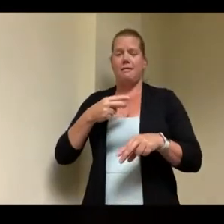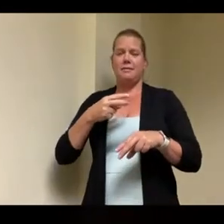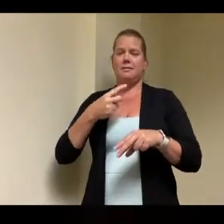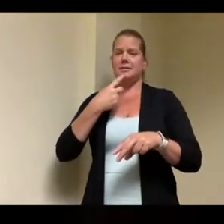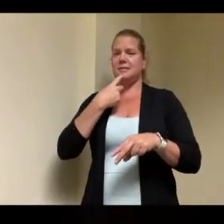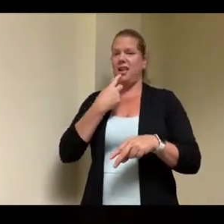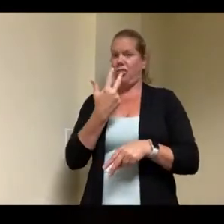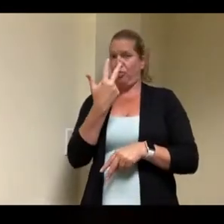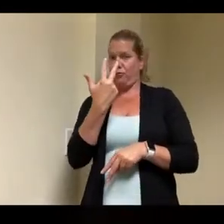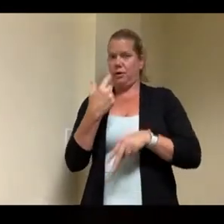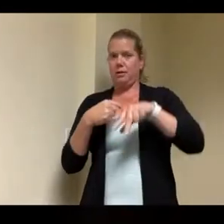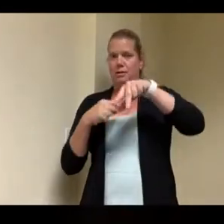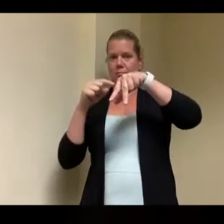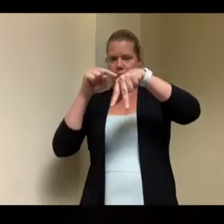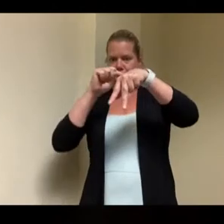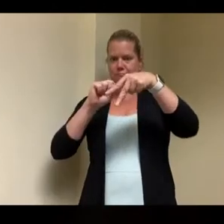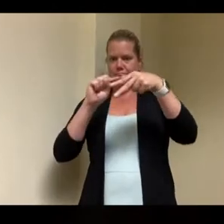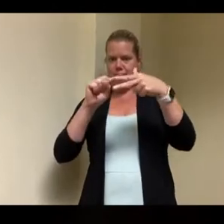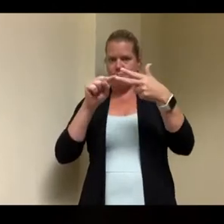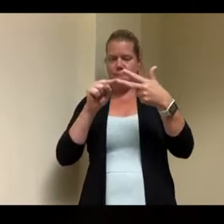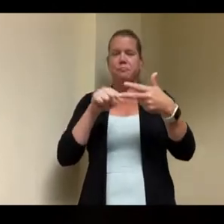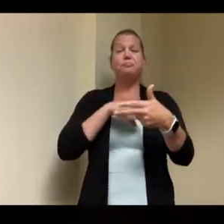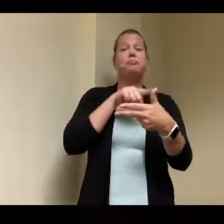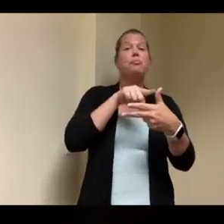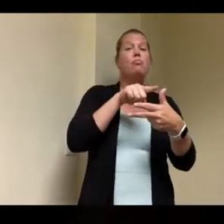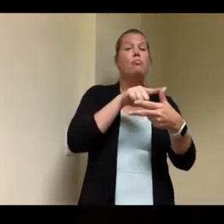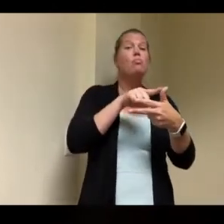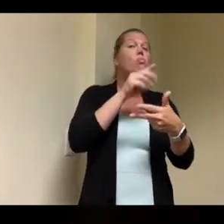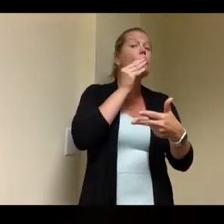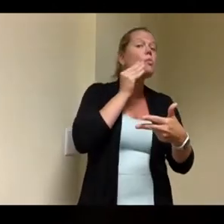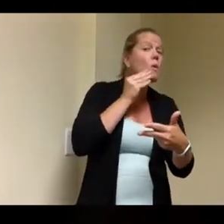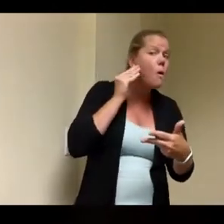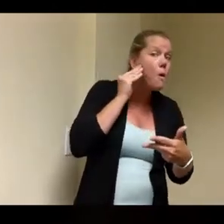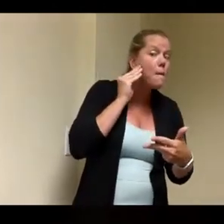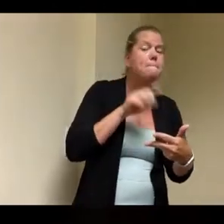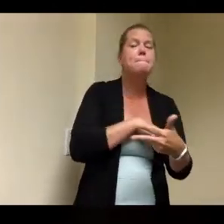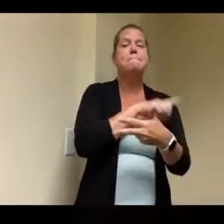head you need good treatment you know psychopharmacology medication